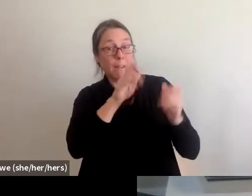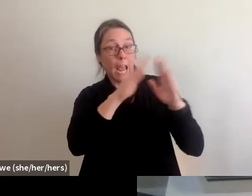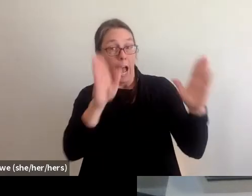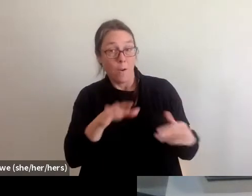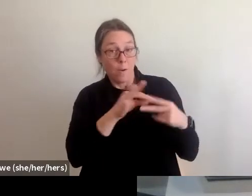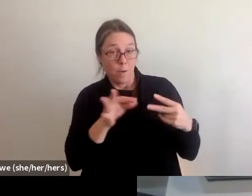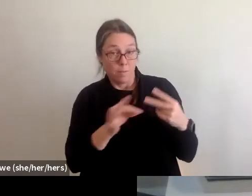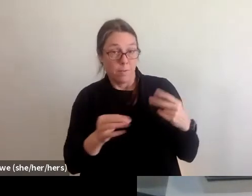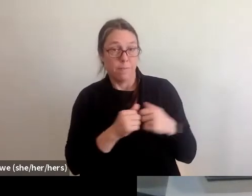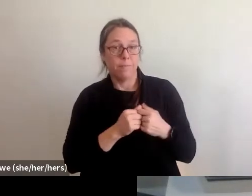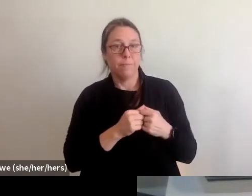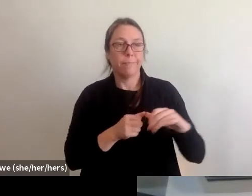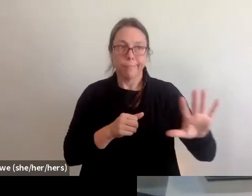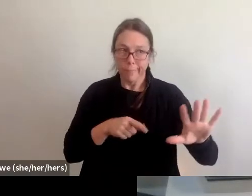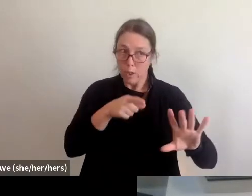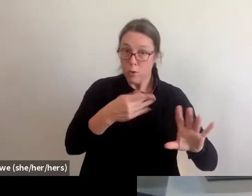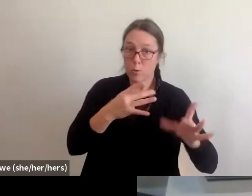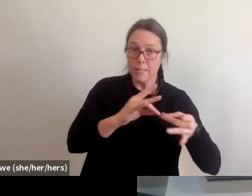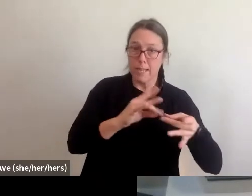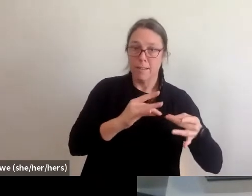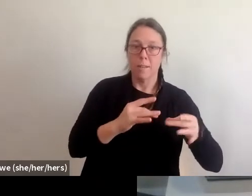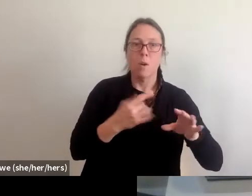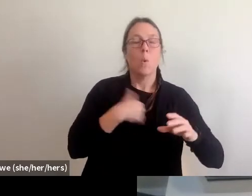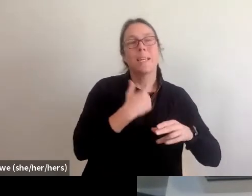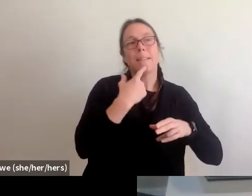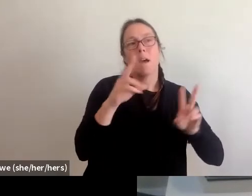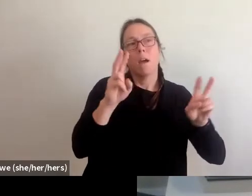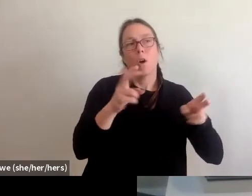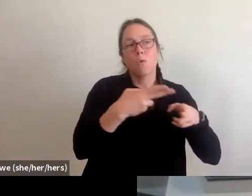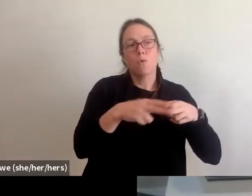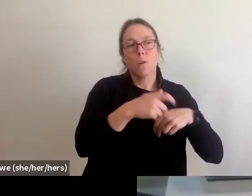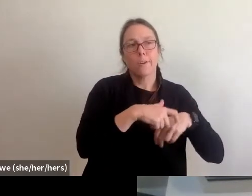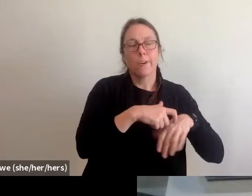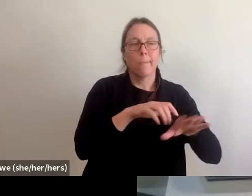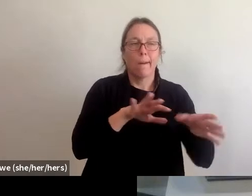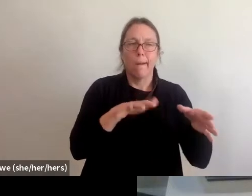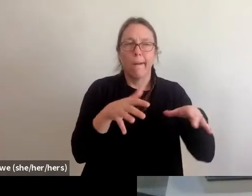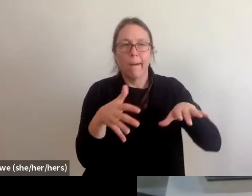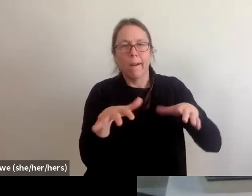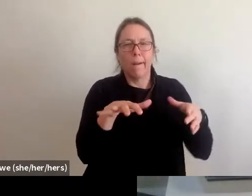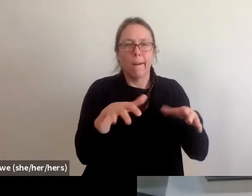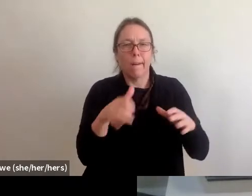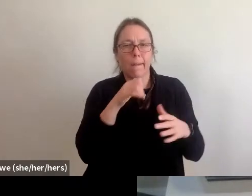So like you said, it's not, when we say short-term, it's relative, this isn't happening over night.